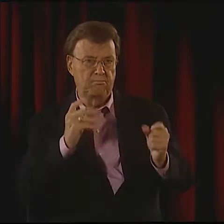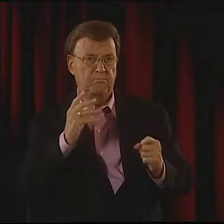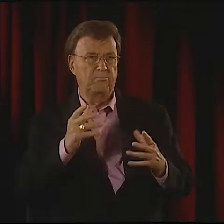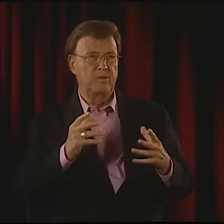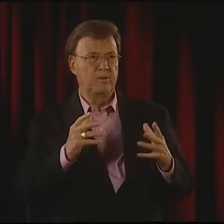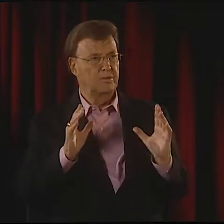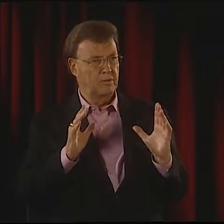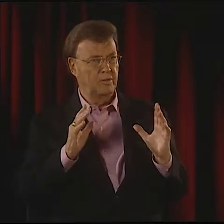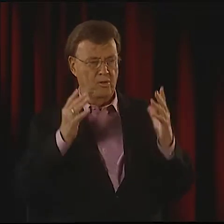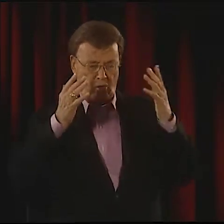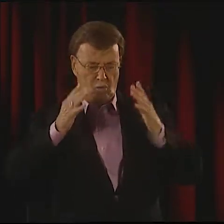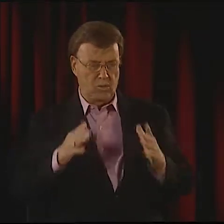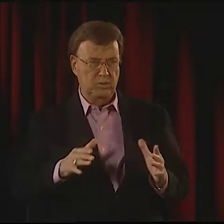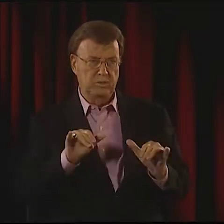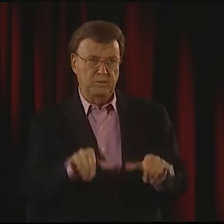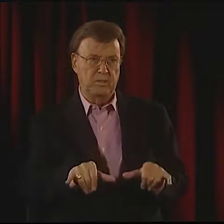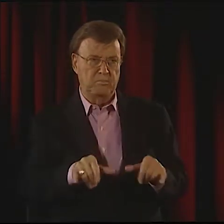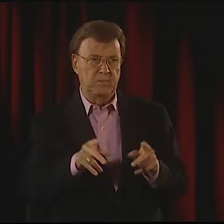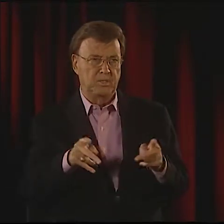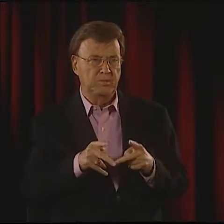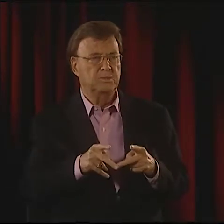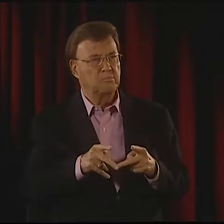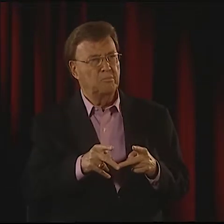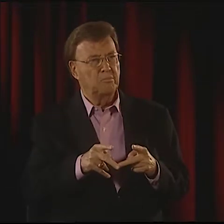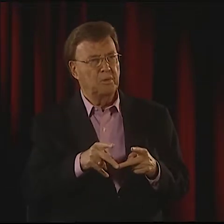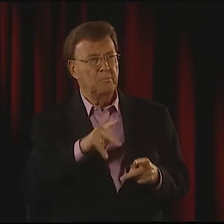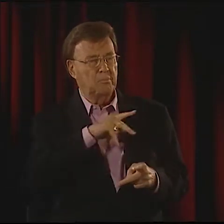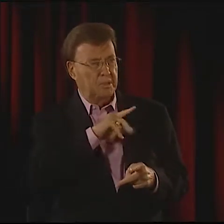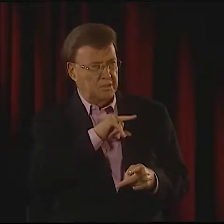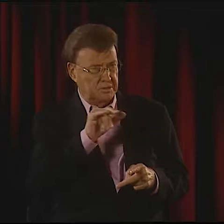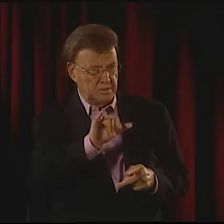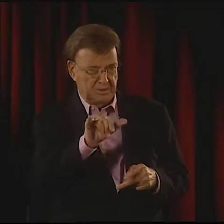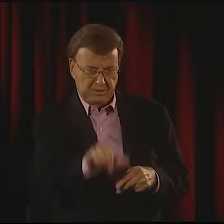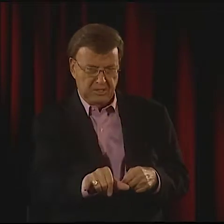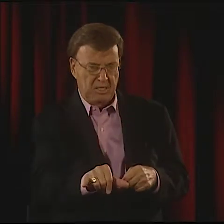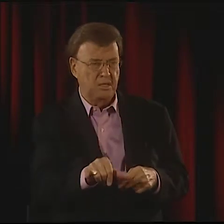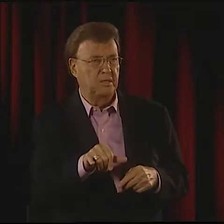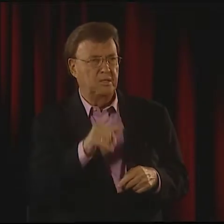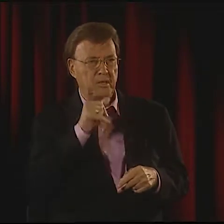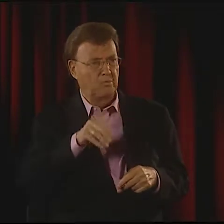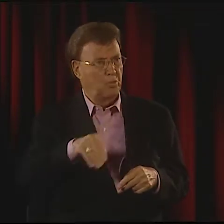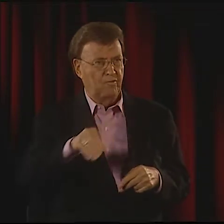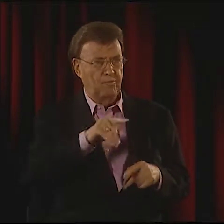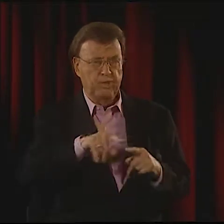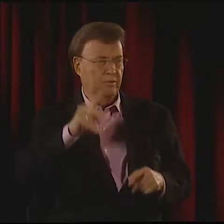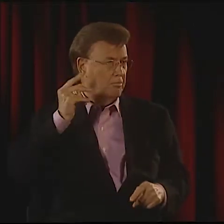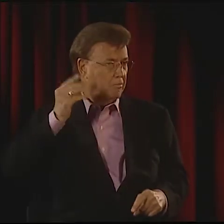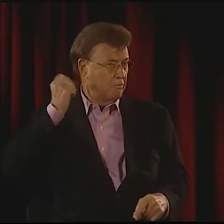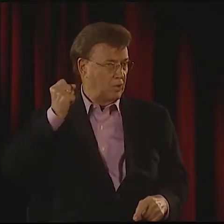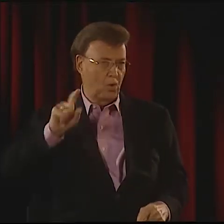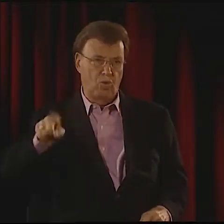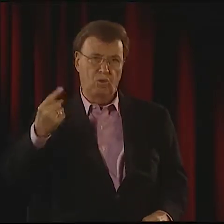YES. IT'S VERY DIFFERENT. WHEN YOU'RE PERFORMING SOMETHING, YOU STAY IN ONE PLACE.